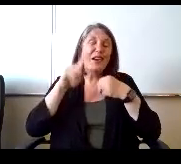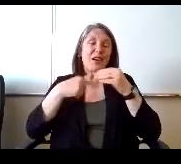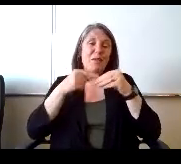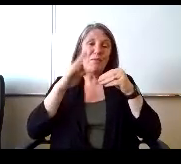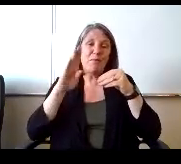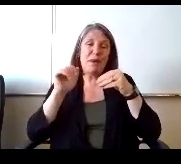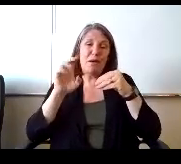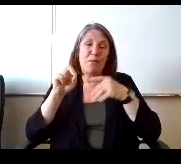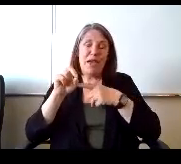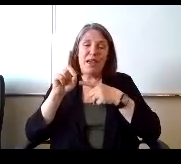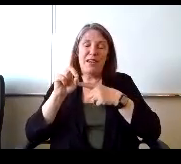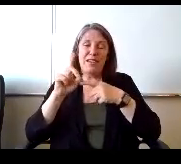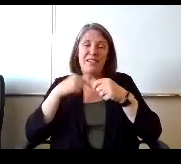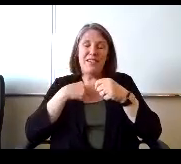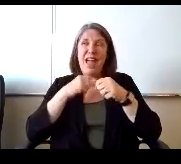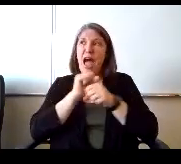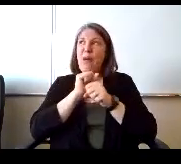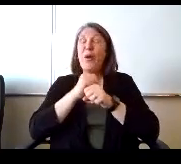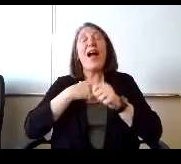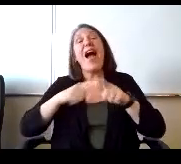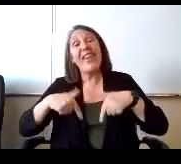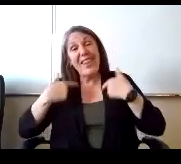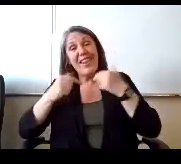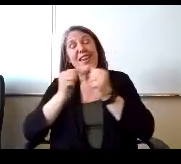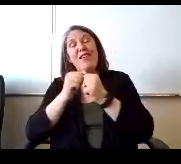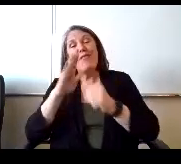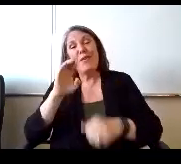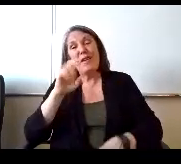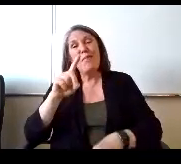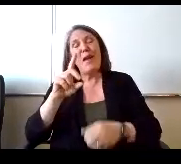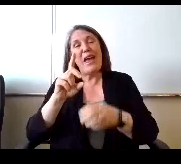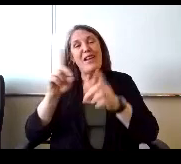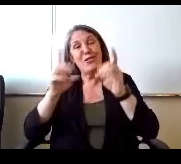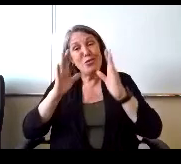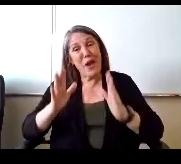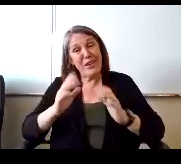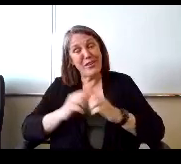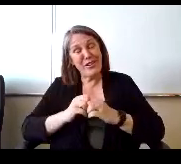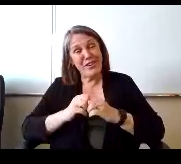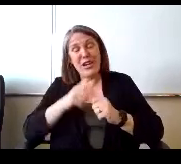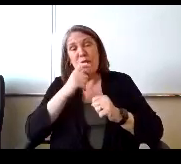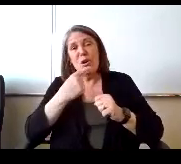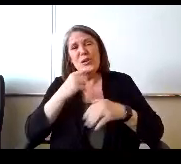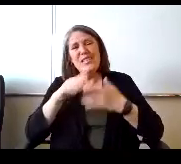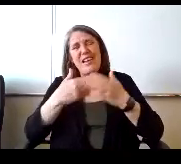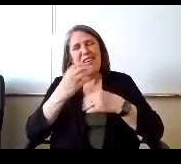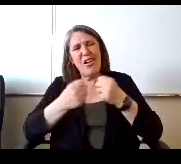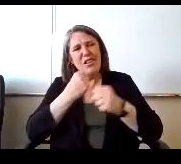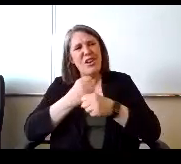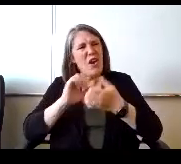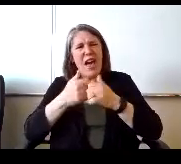who kept saying all year. How do kids ever learn instruments if they can't start playing the instrument this year, what's going to happen?